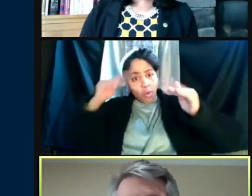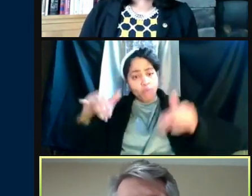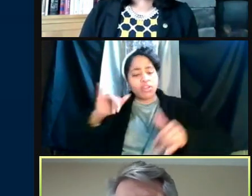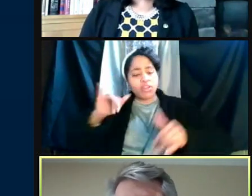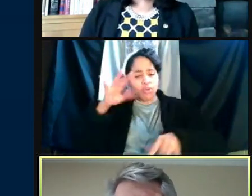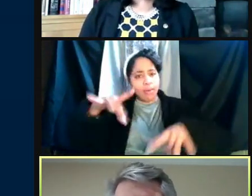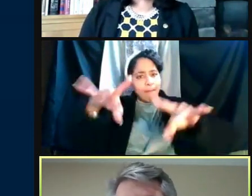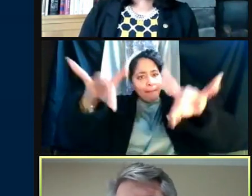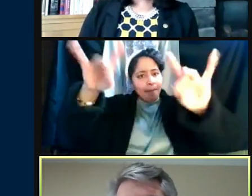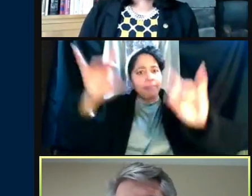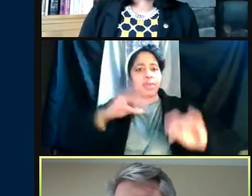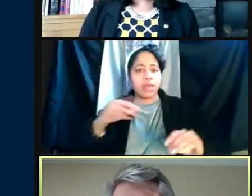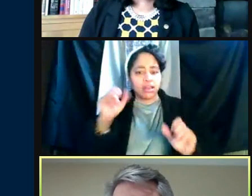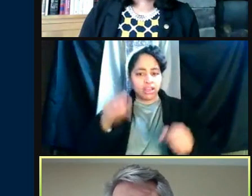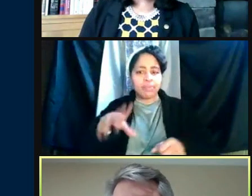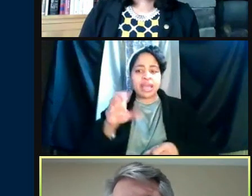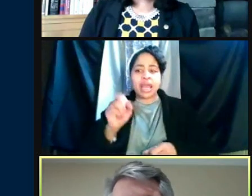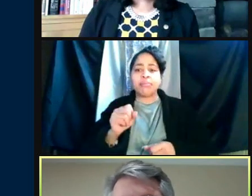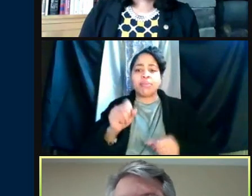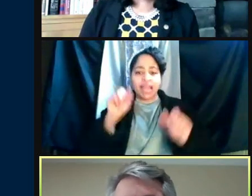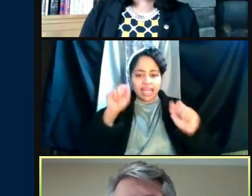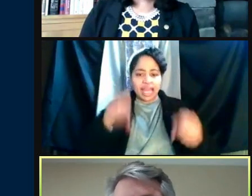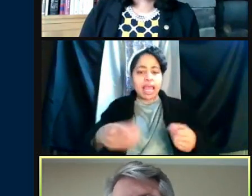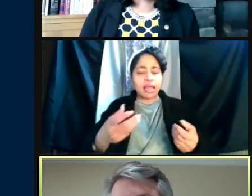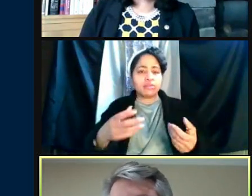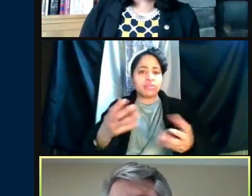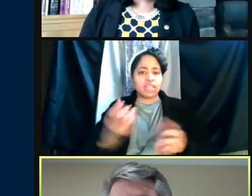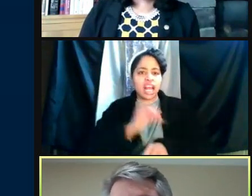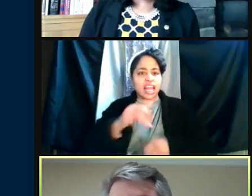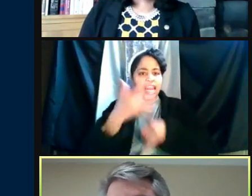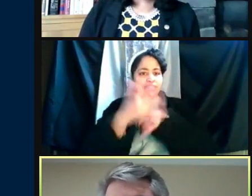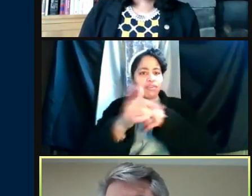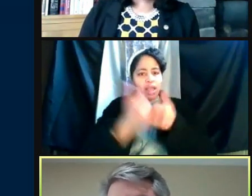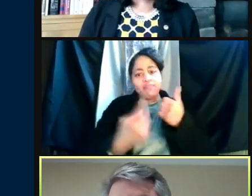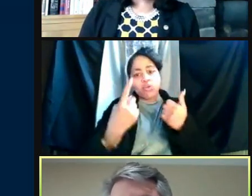and that we'll be able to get that available to everybody before the summer.